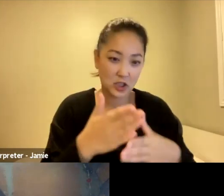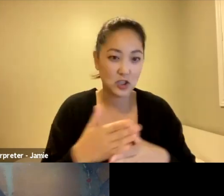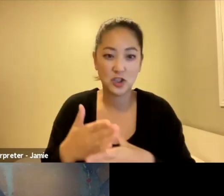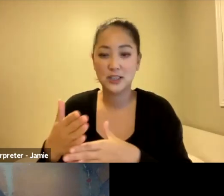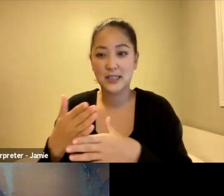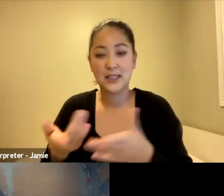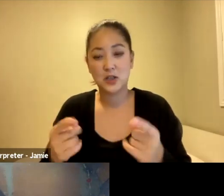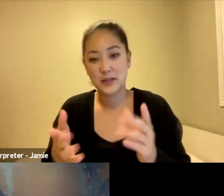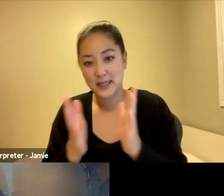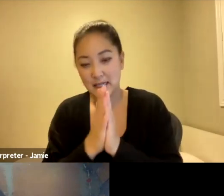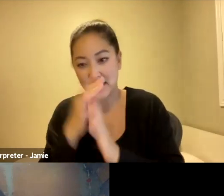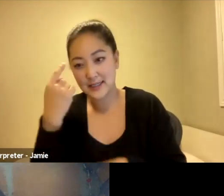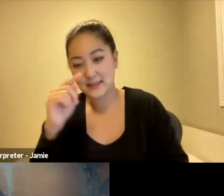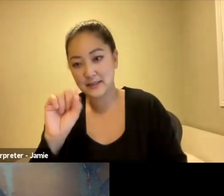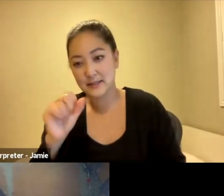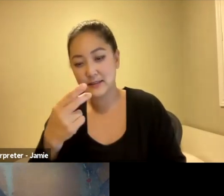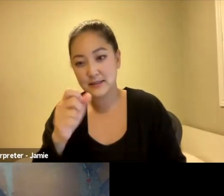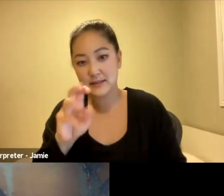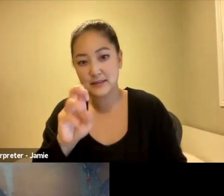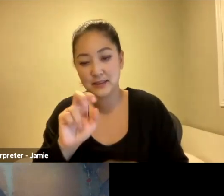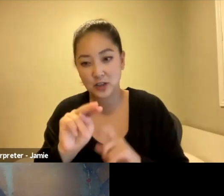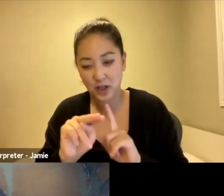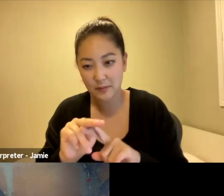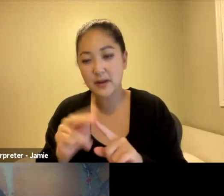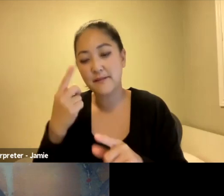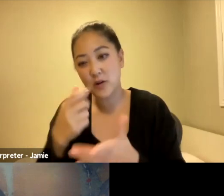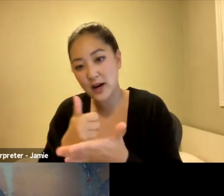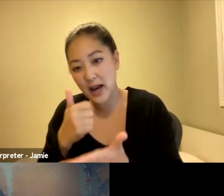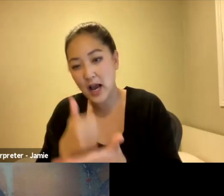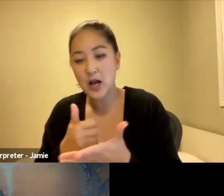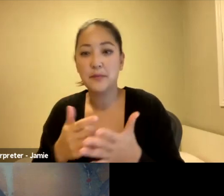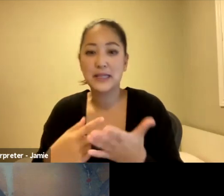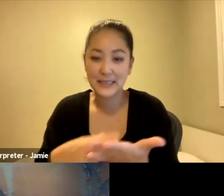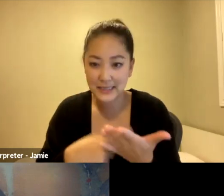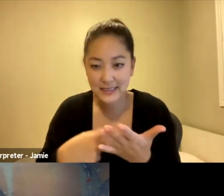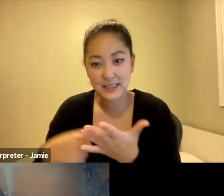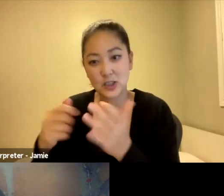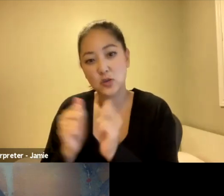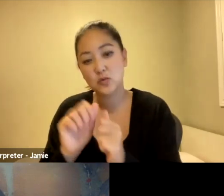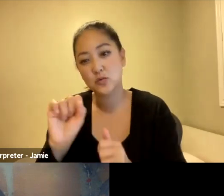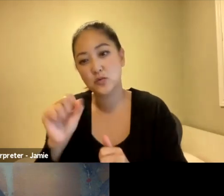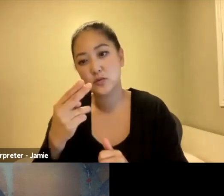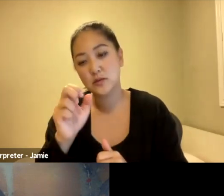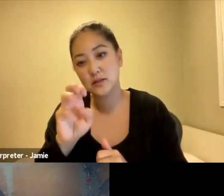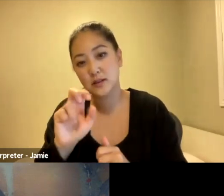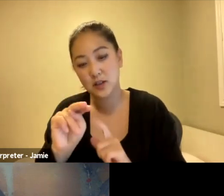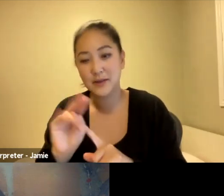for the shaman for help and the discussions with the shaman as well, and then also the celebration at New Year's Eve there's like the jumping